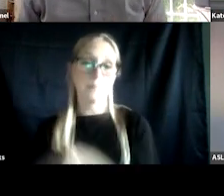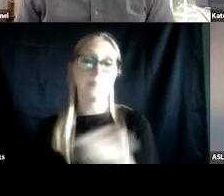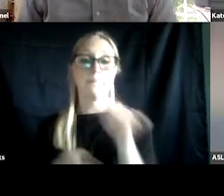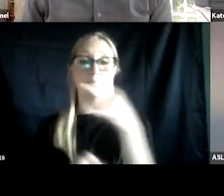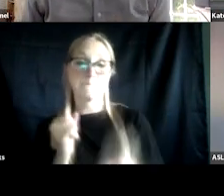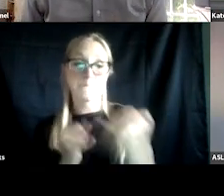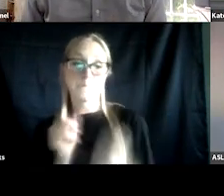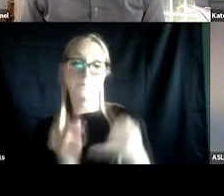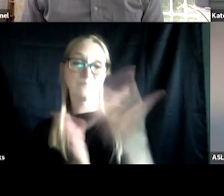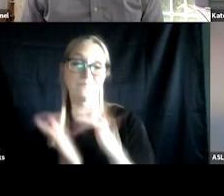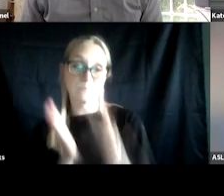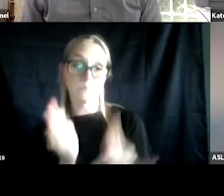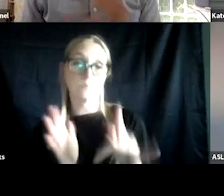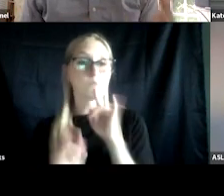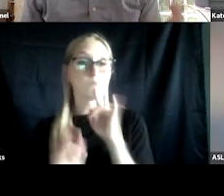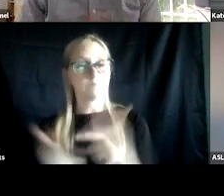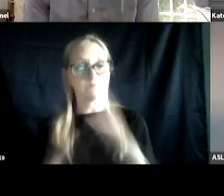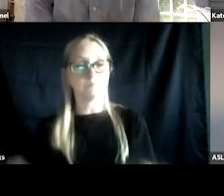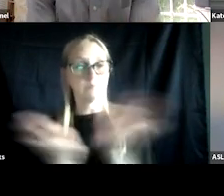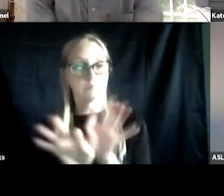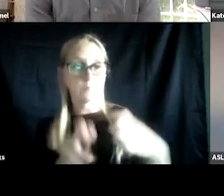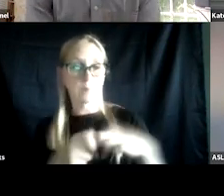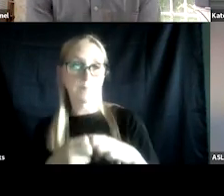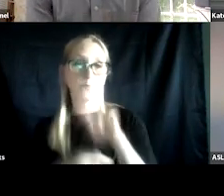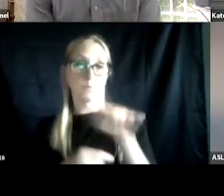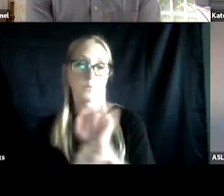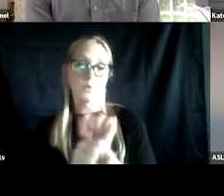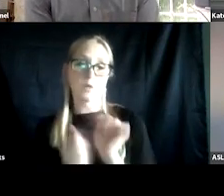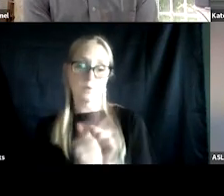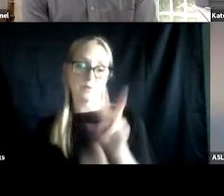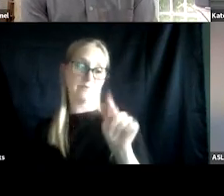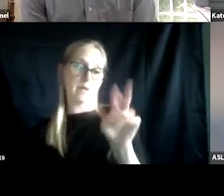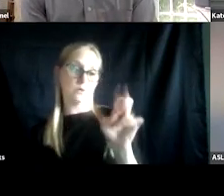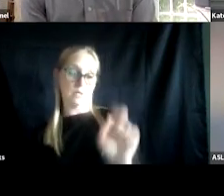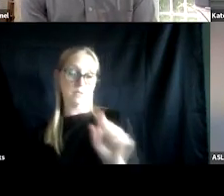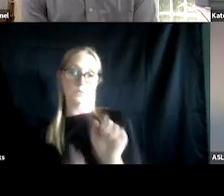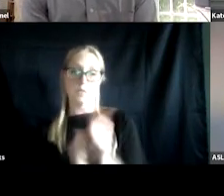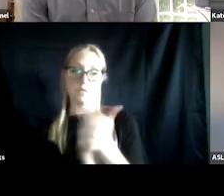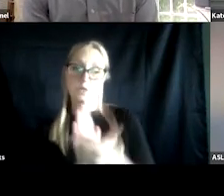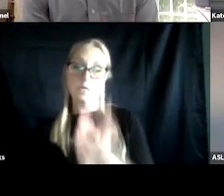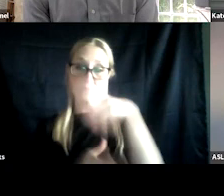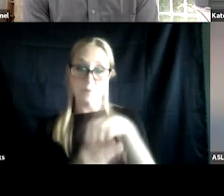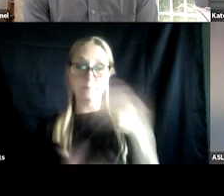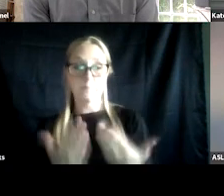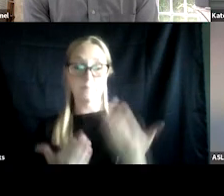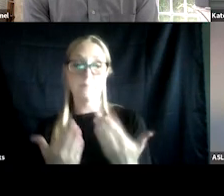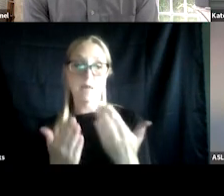when working with justice involved individuals including veterans. Veterans with criminal legal involvement may face significant stigmatization both in the community